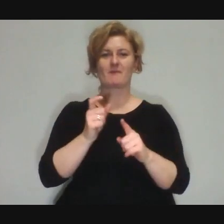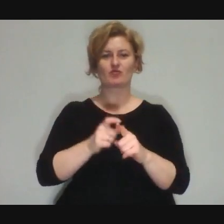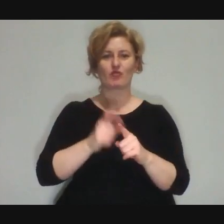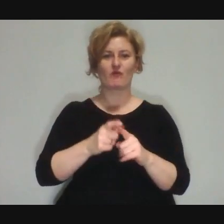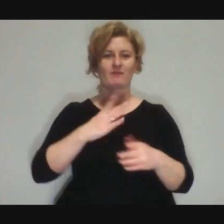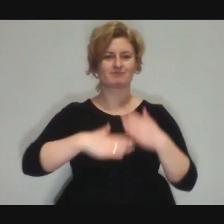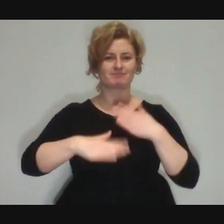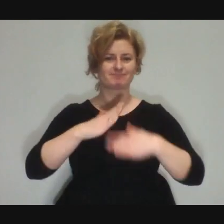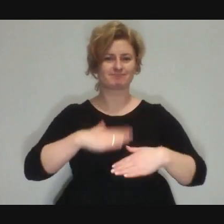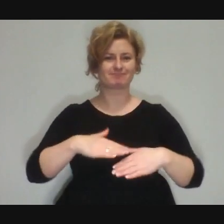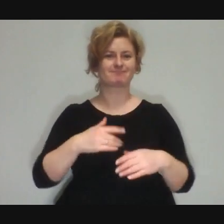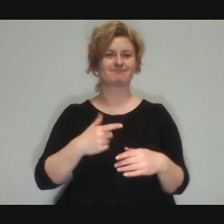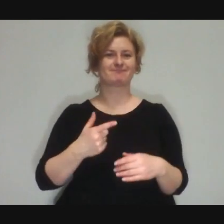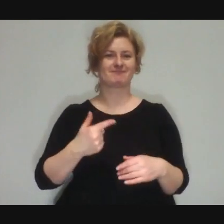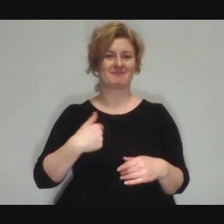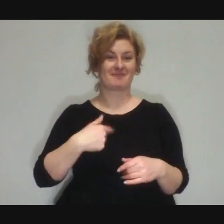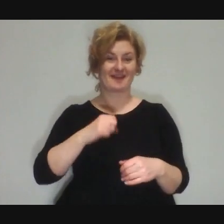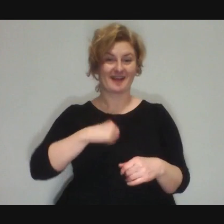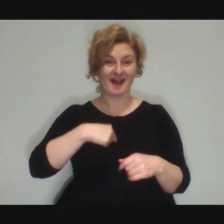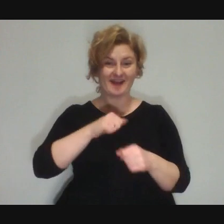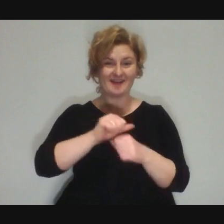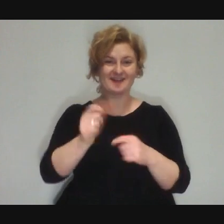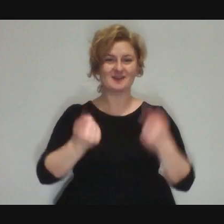However, "a person who is an institution" is still too much for me.